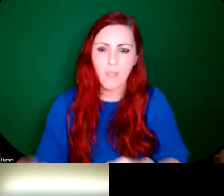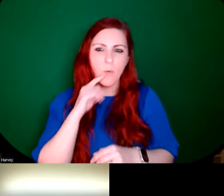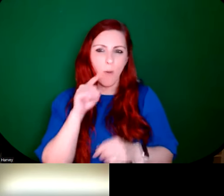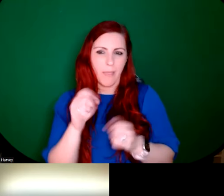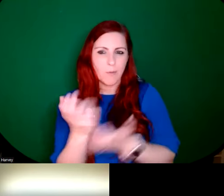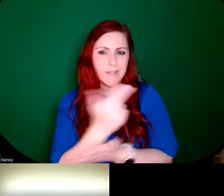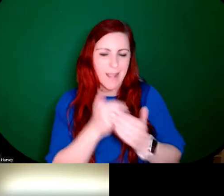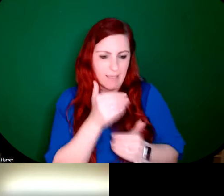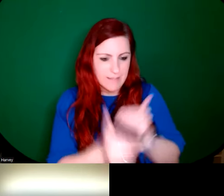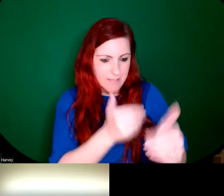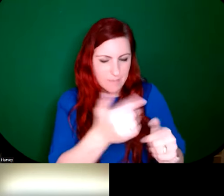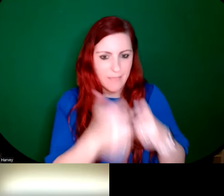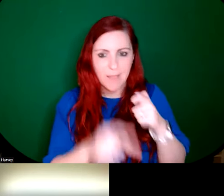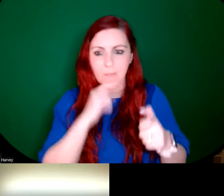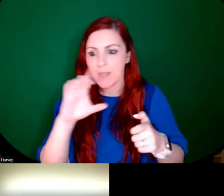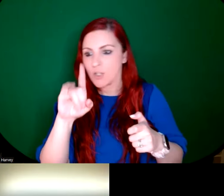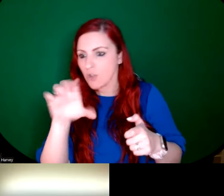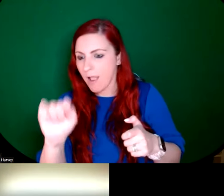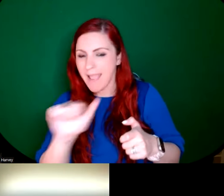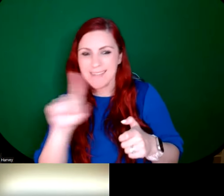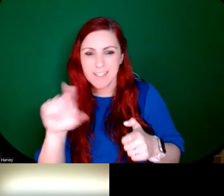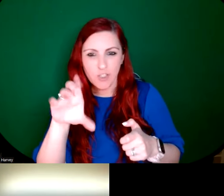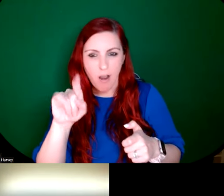Child would draw the cartoon, and maybe another artist would actually paint it.